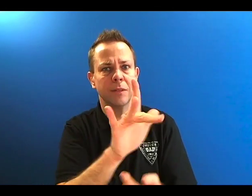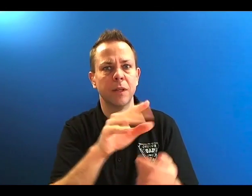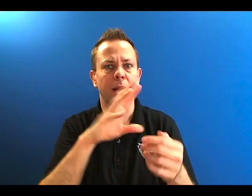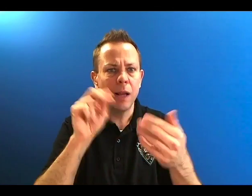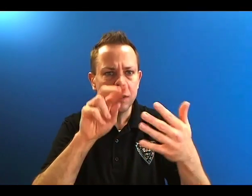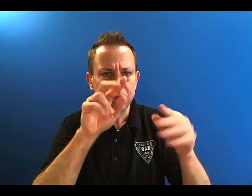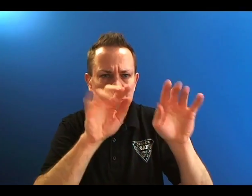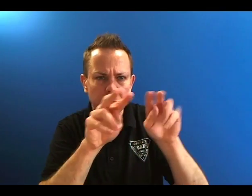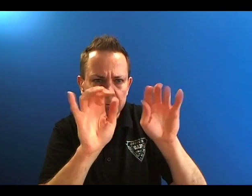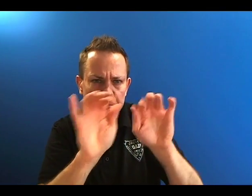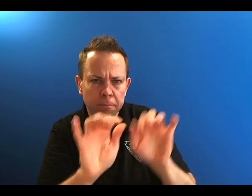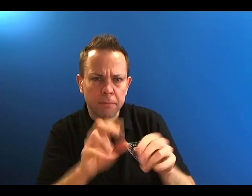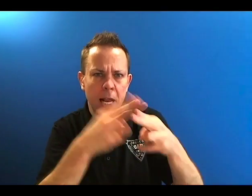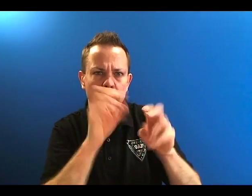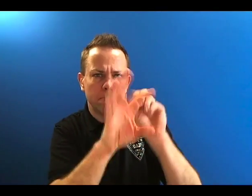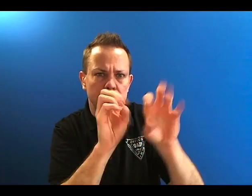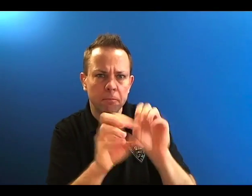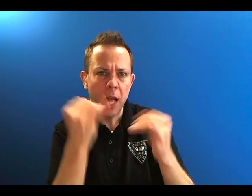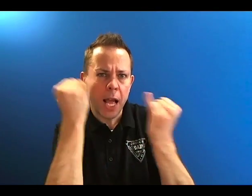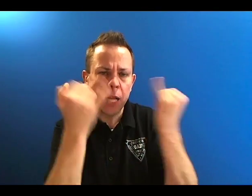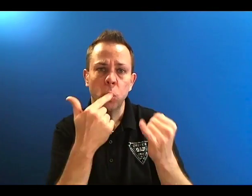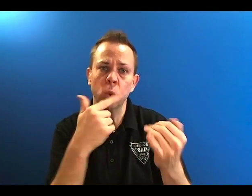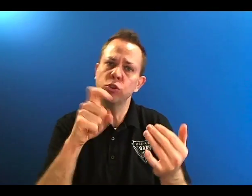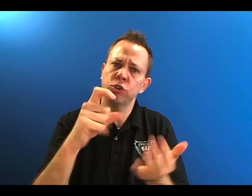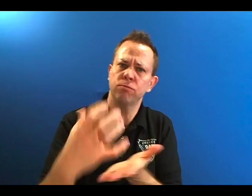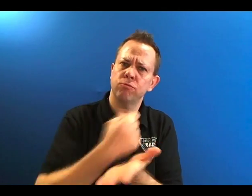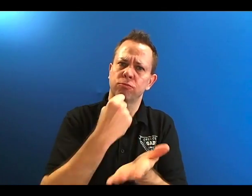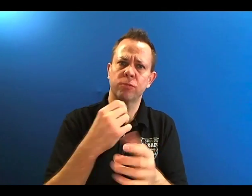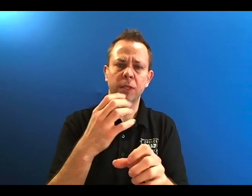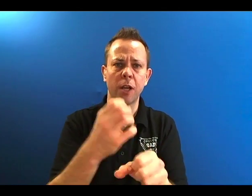link to go to the form and nominate someone who deserves an